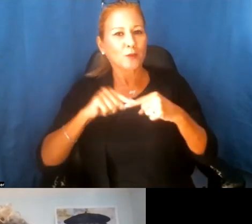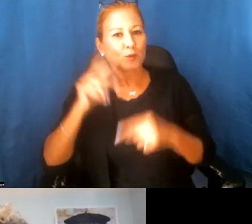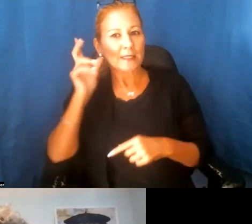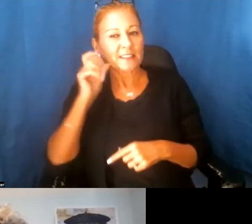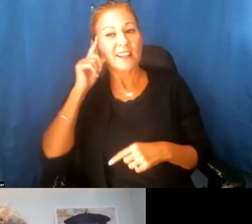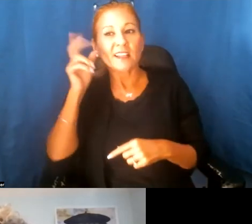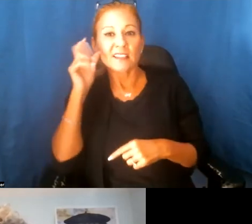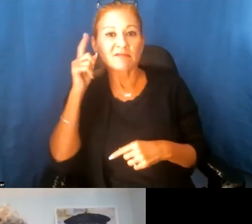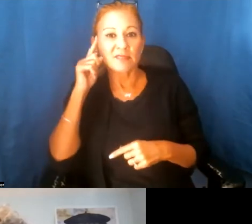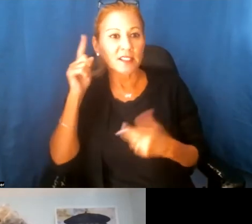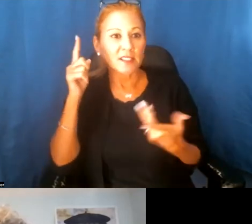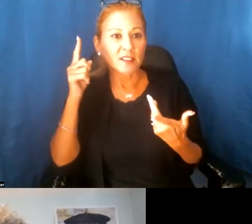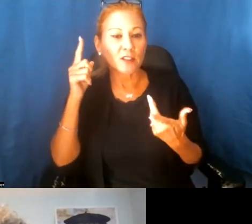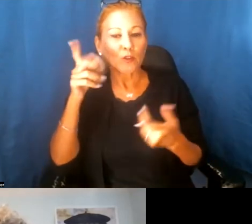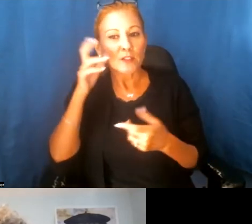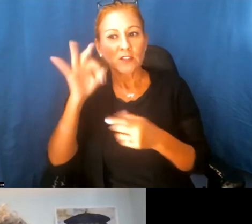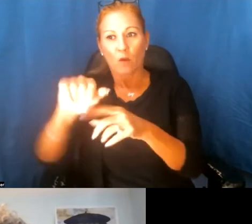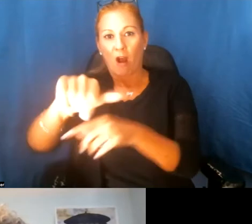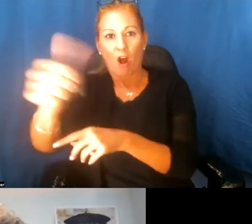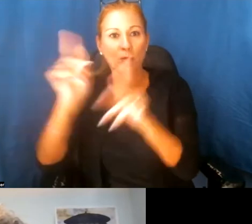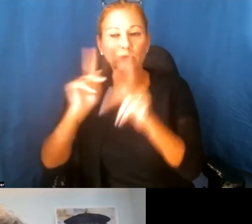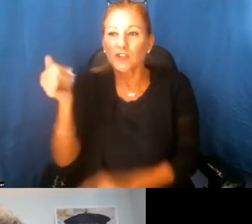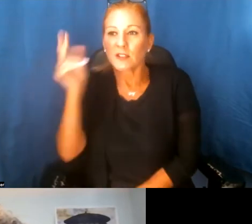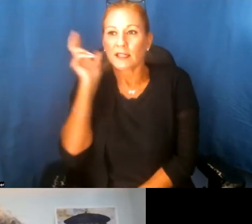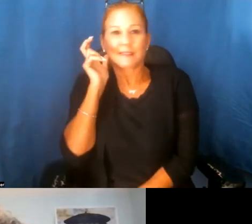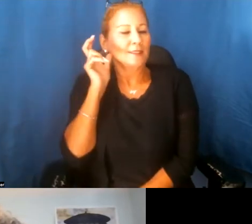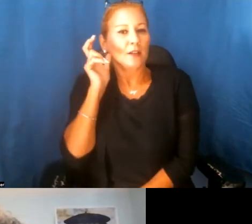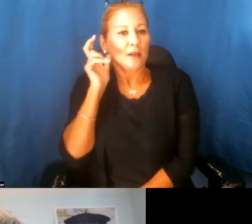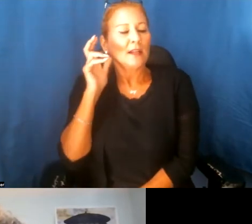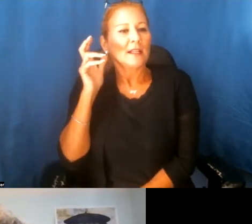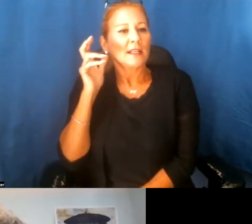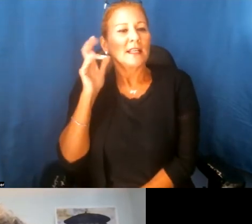as something you do of other people and I think first is, listening is a kind of self-inventory,